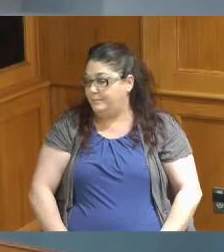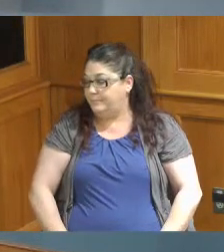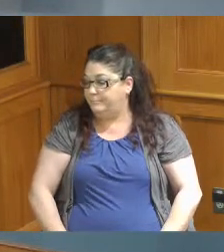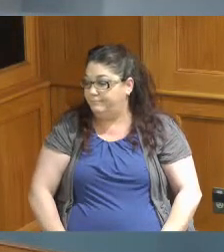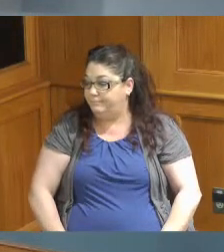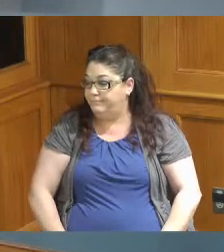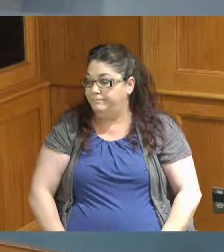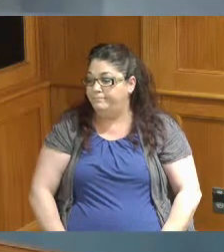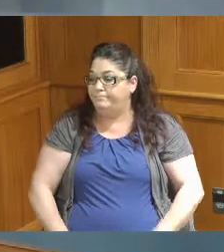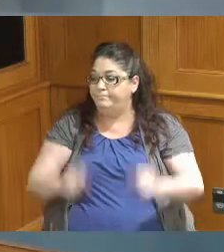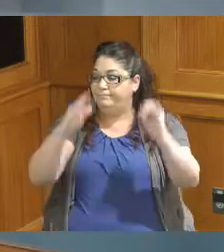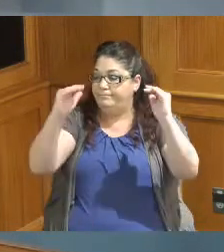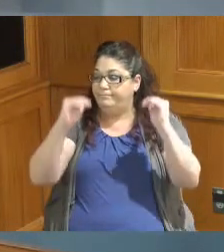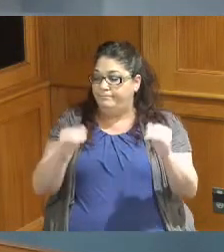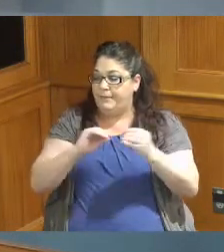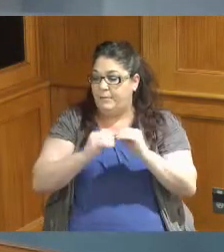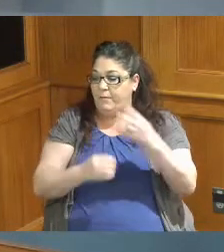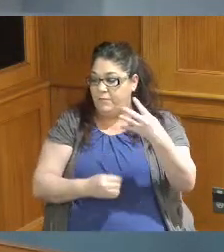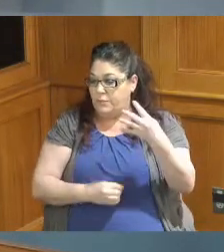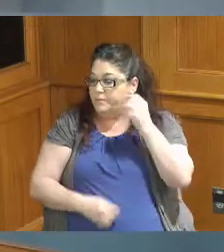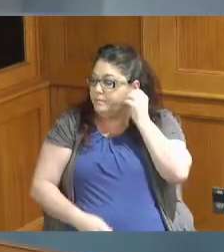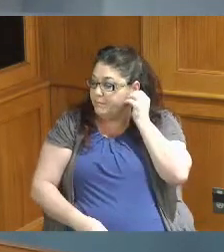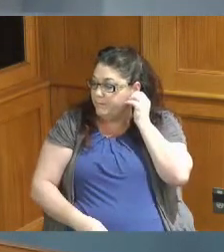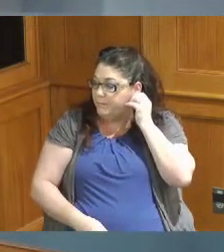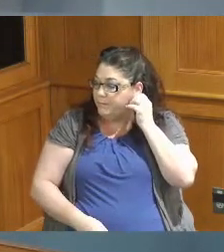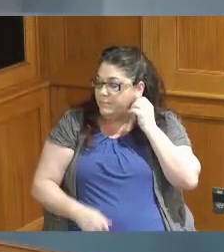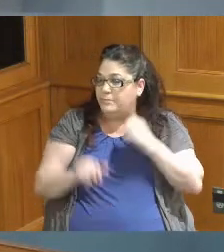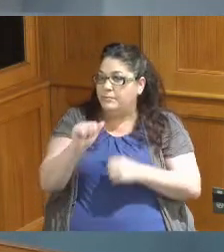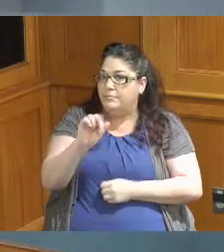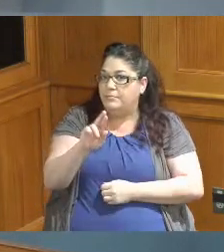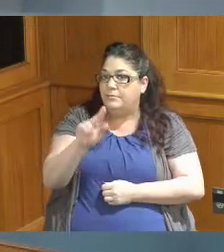okay moving on to item number four this will be at the Art Academy of Cincinnati